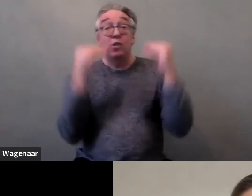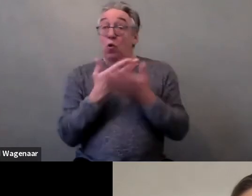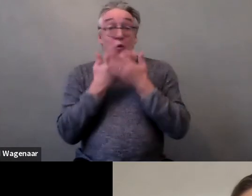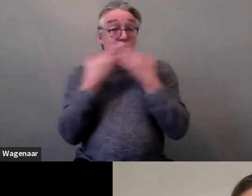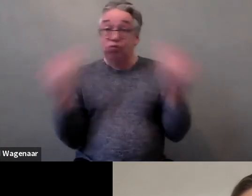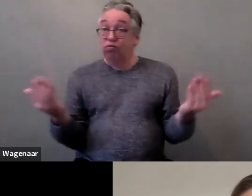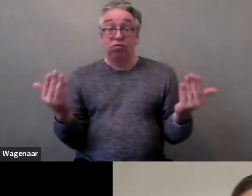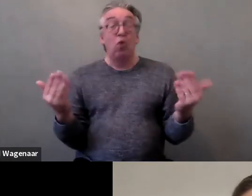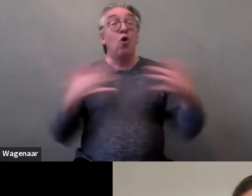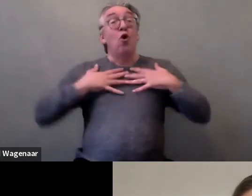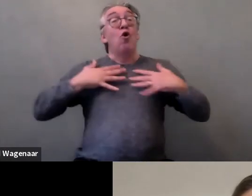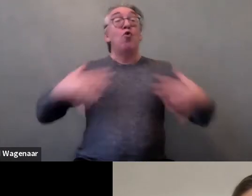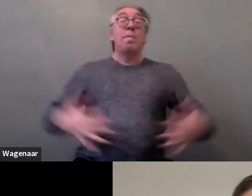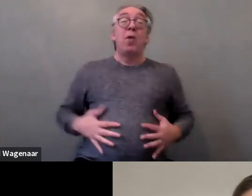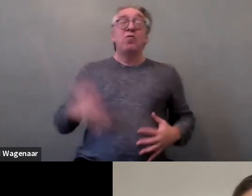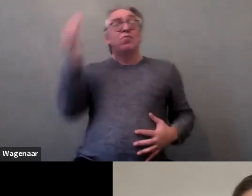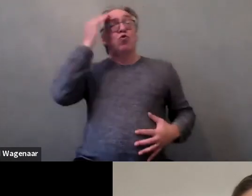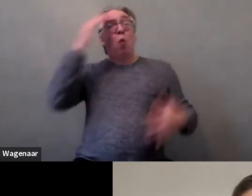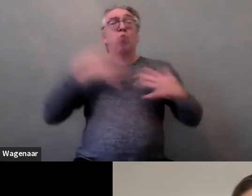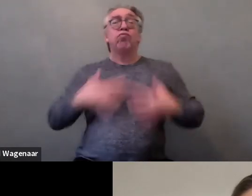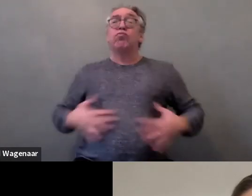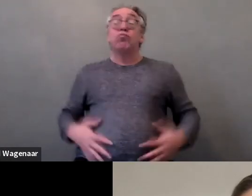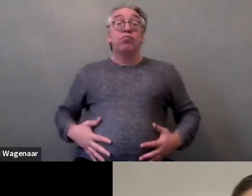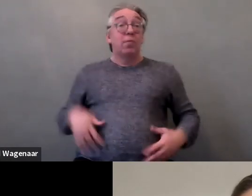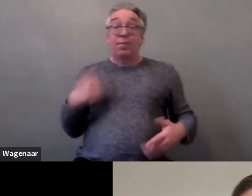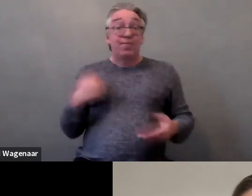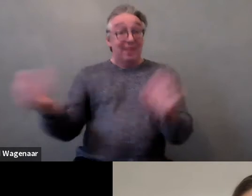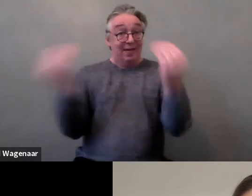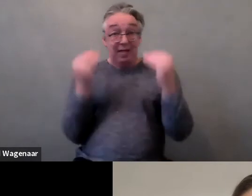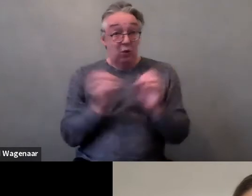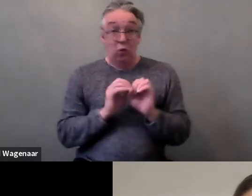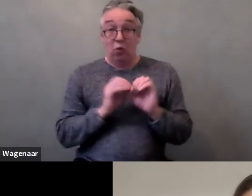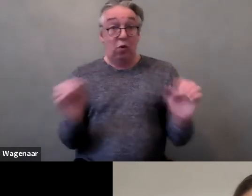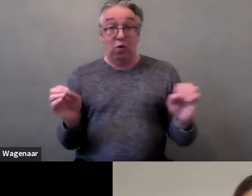Often we do not know when and how to set boundaries